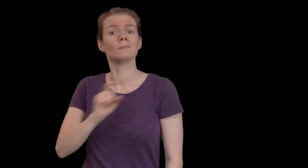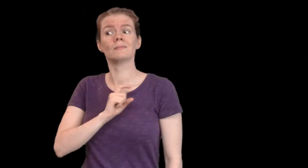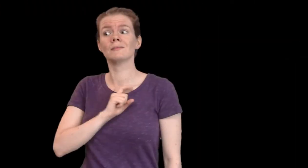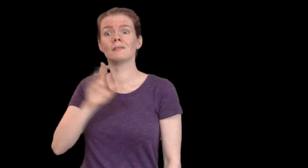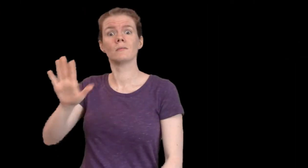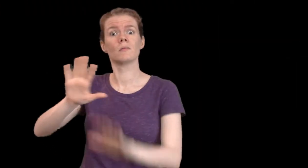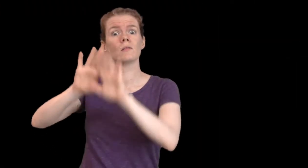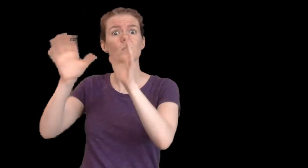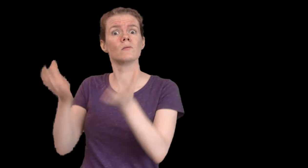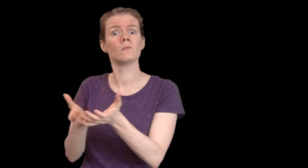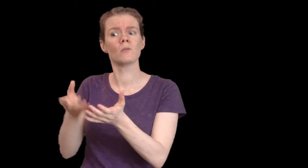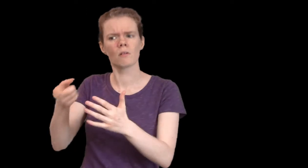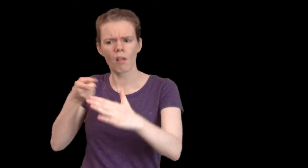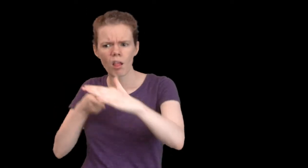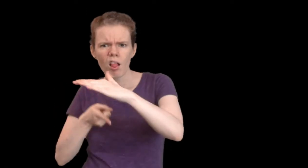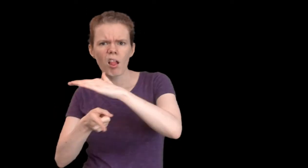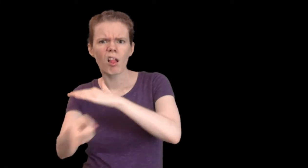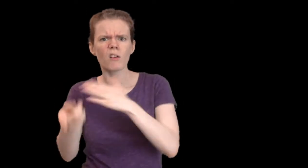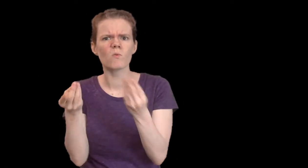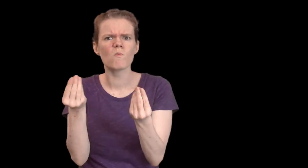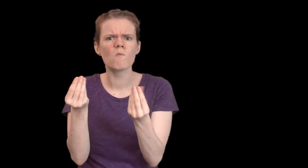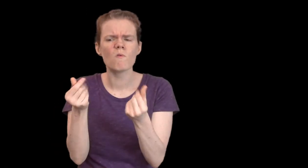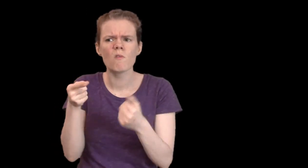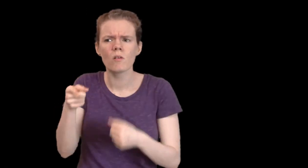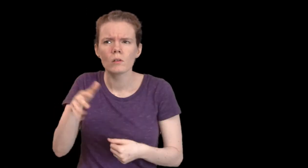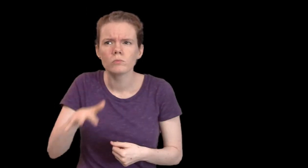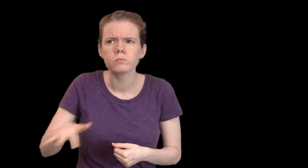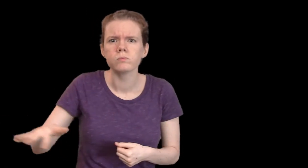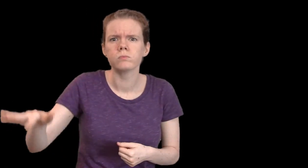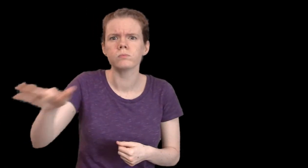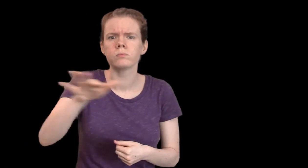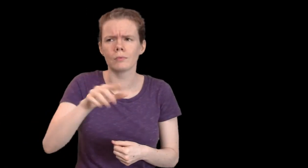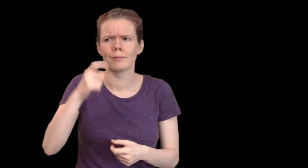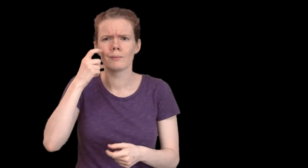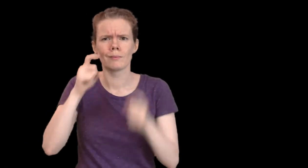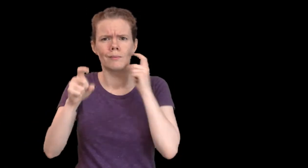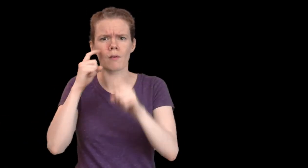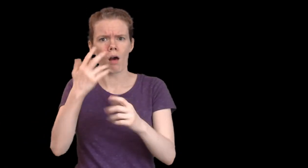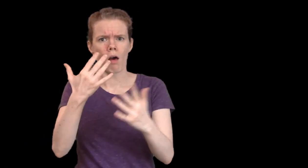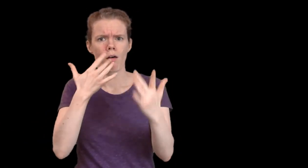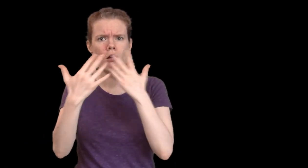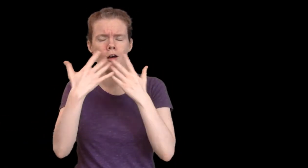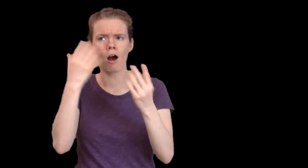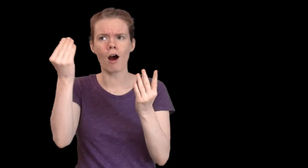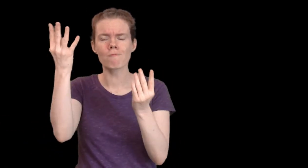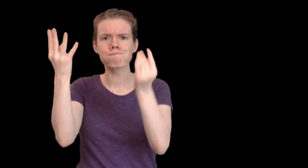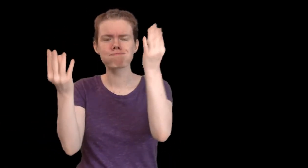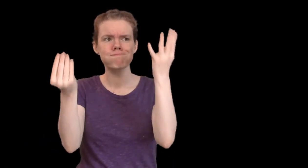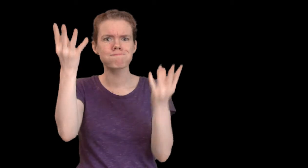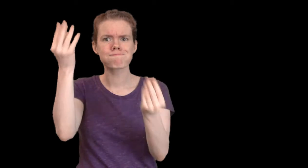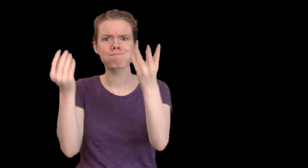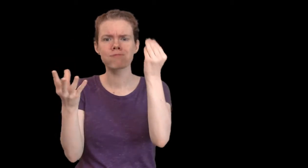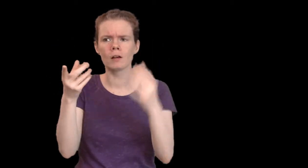Patema's world is underground. It is colorful, full of lights.